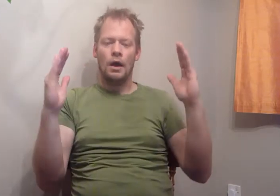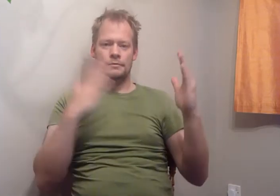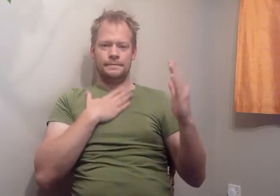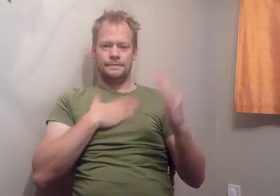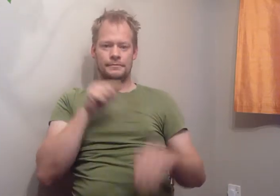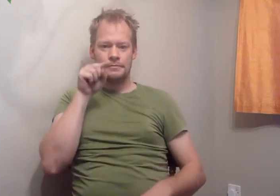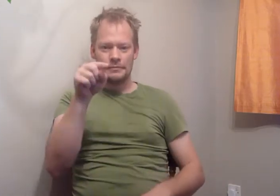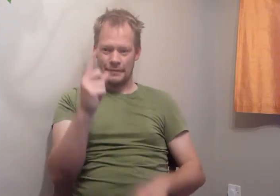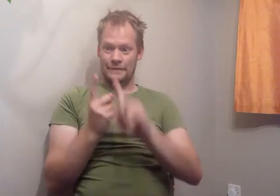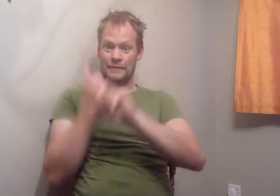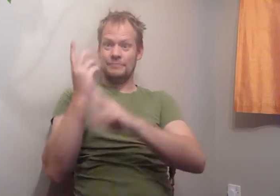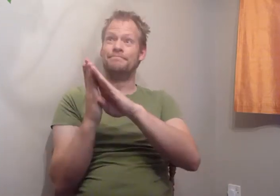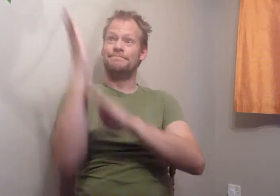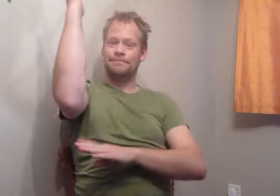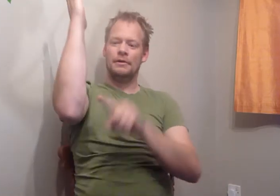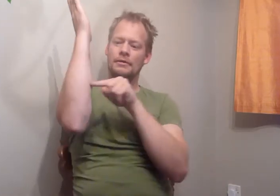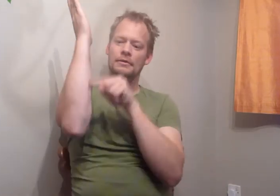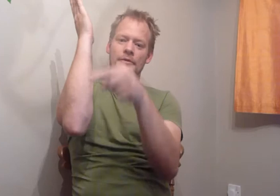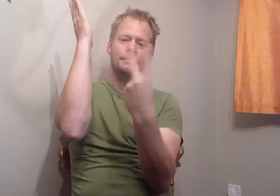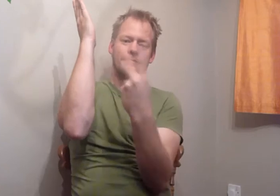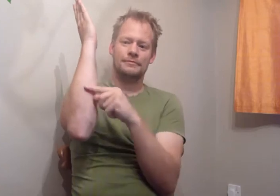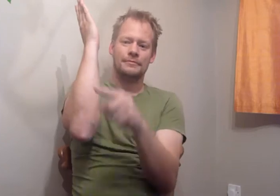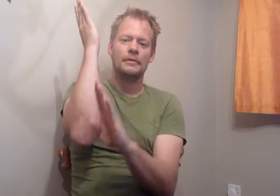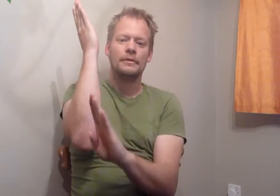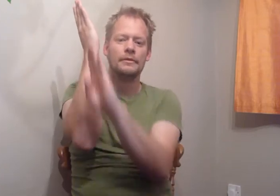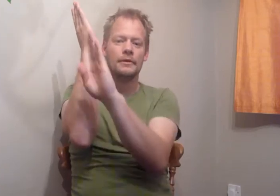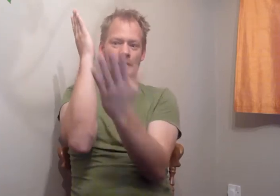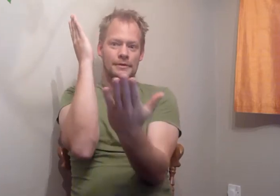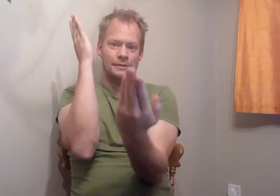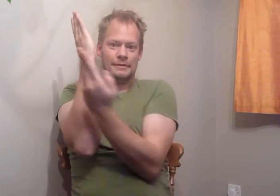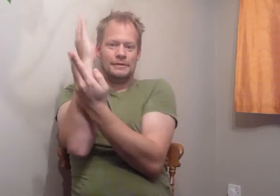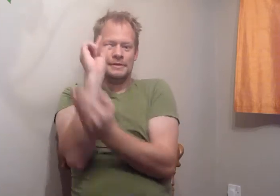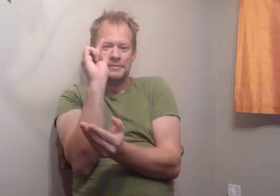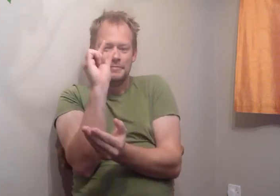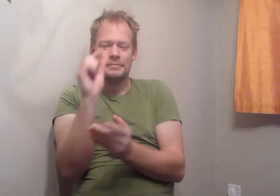Gerry wanted to hoist the genoa sail,